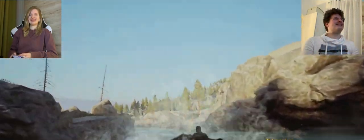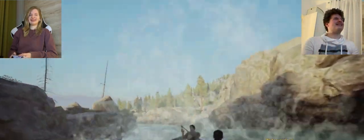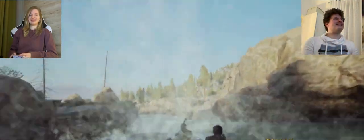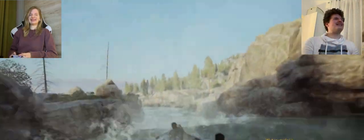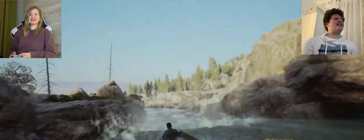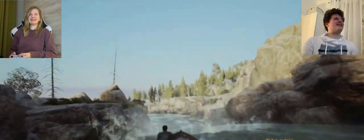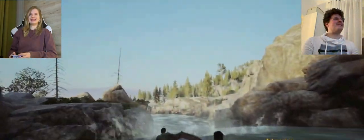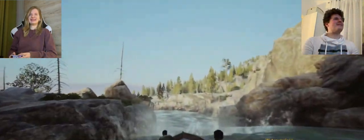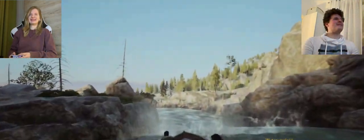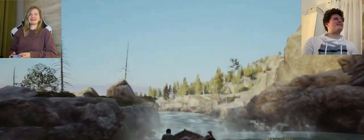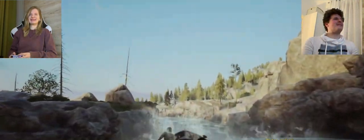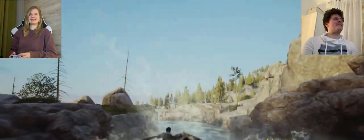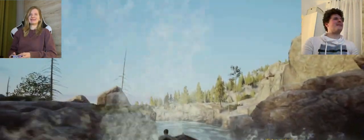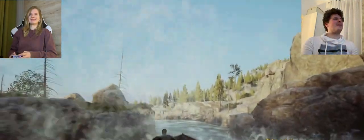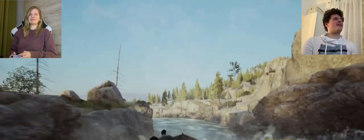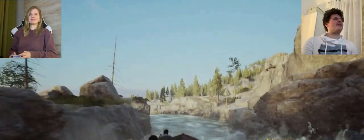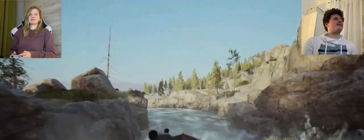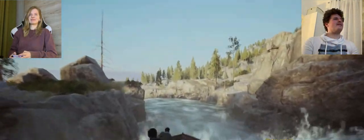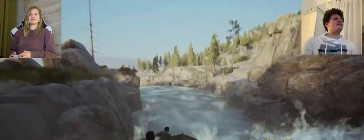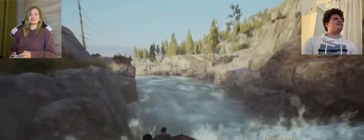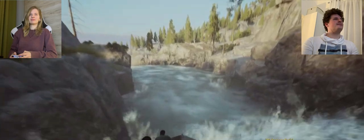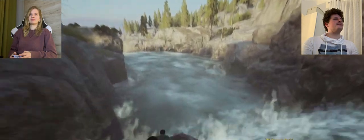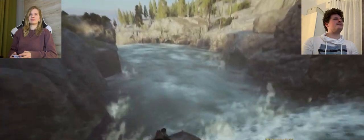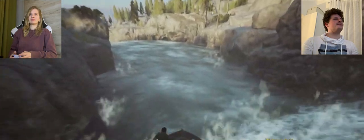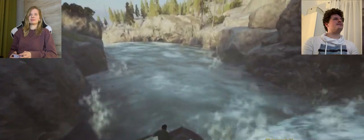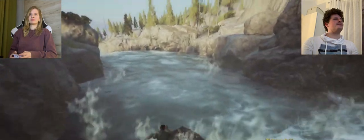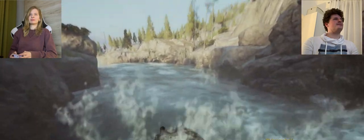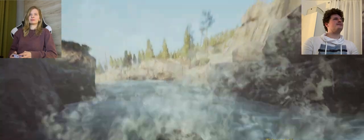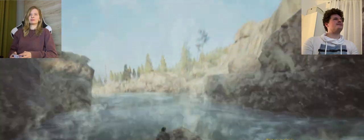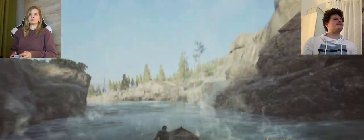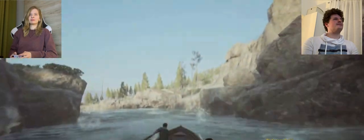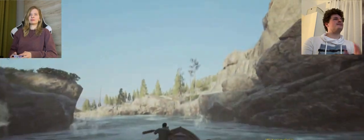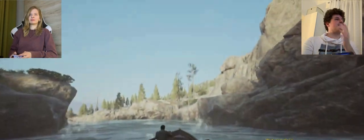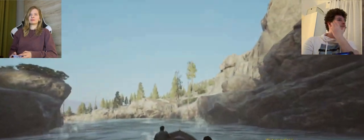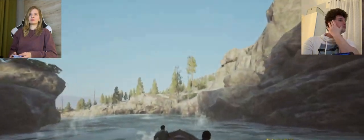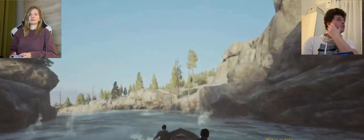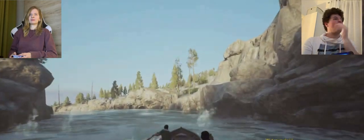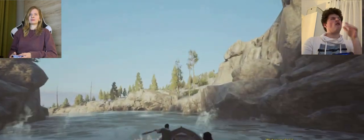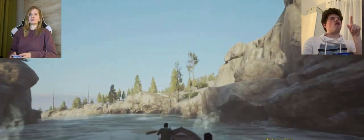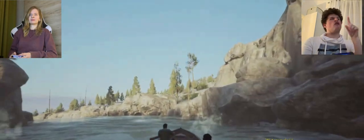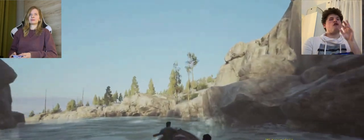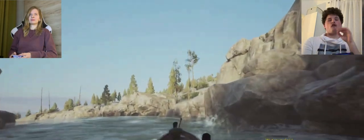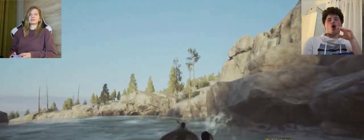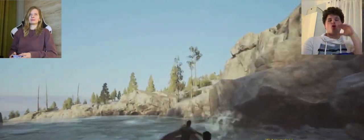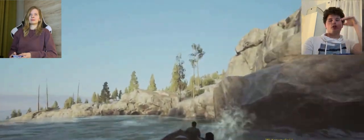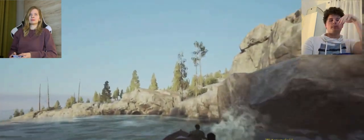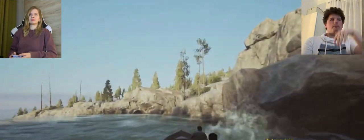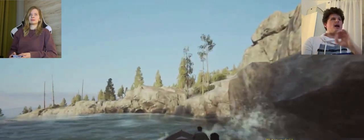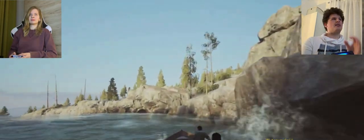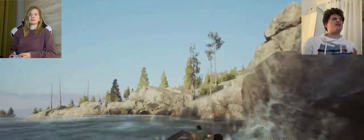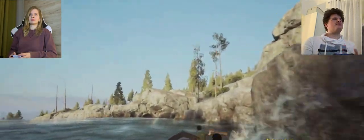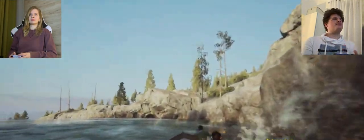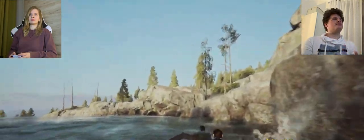A: leads us straight to the waterfall